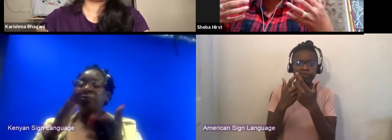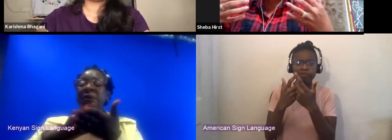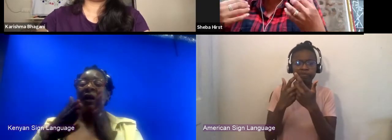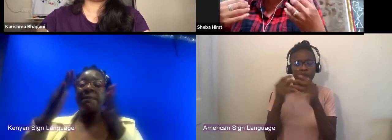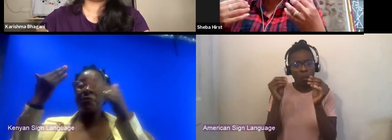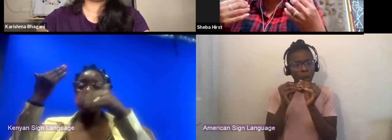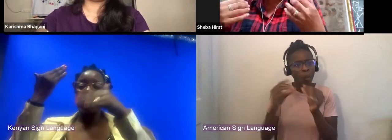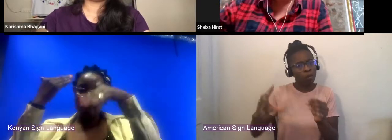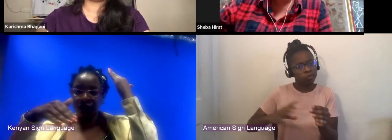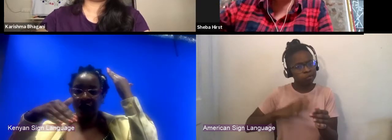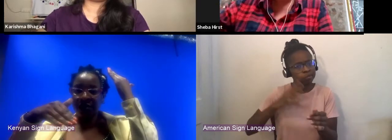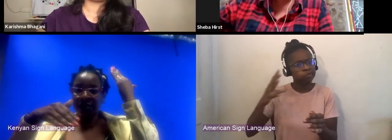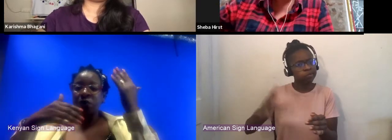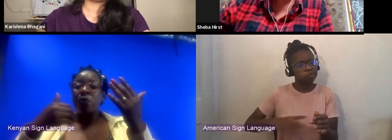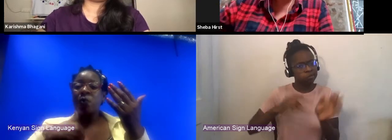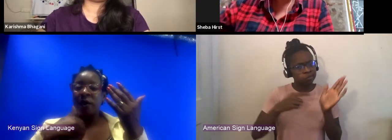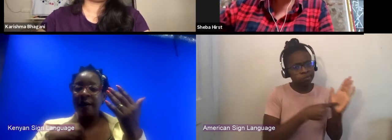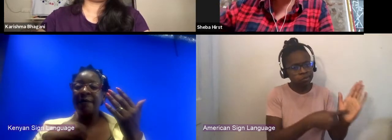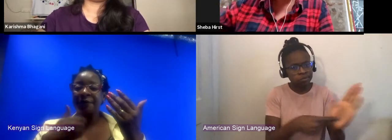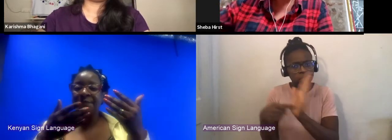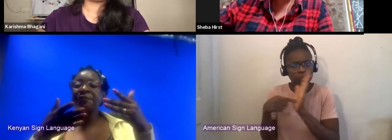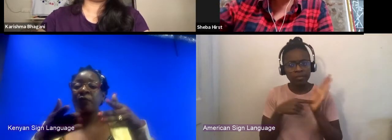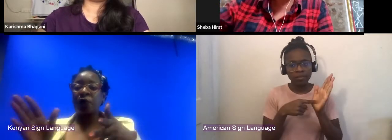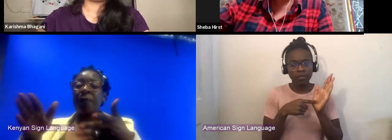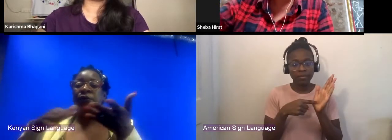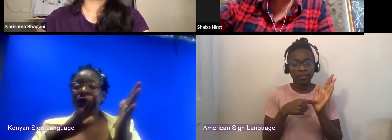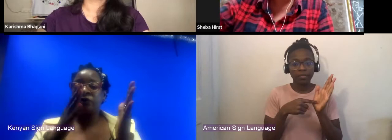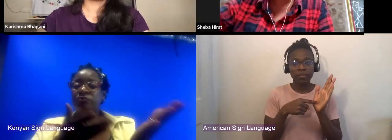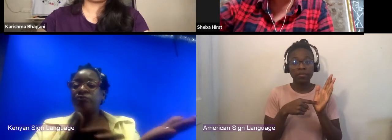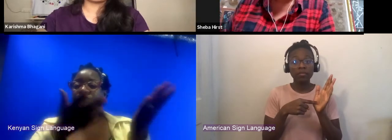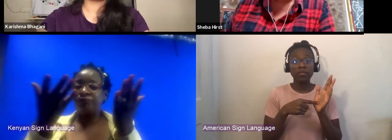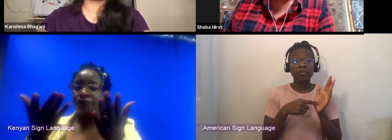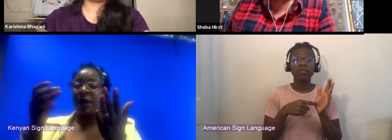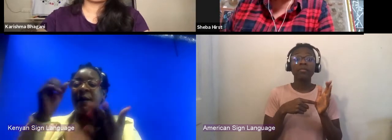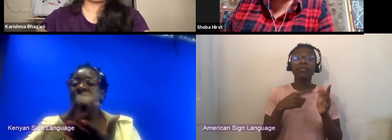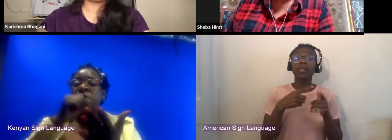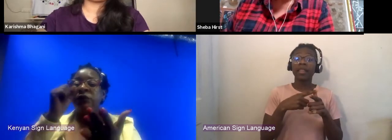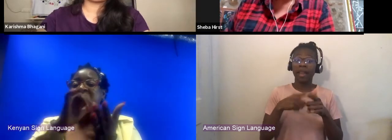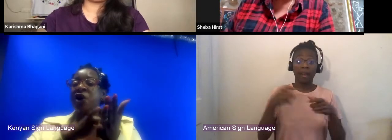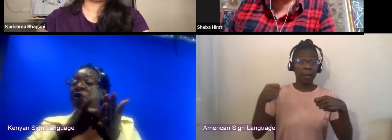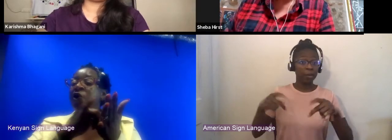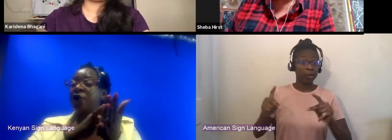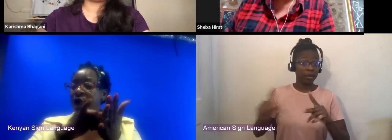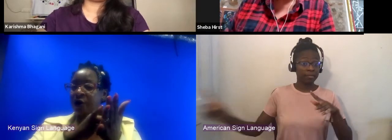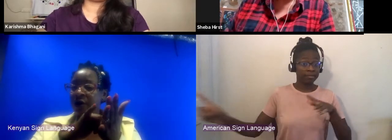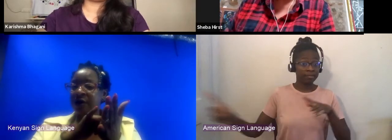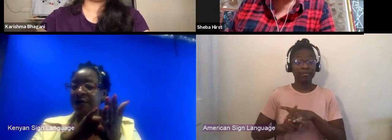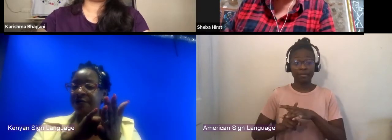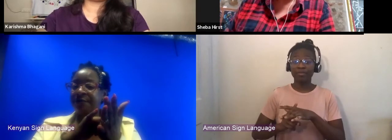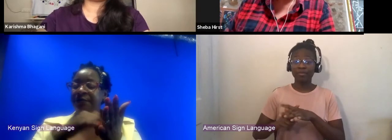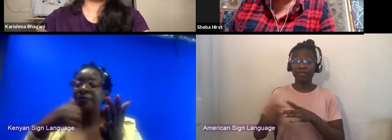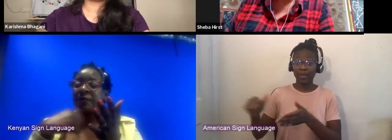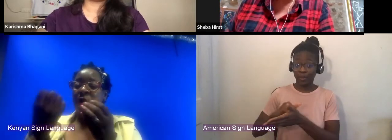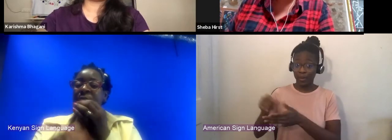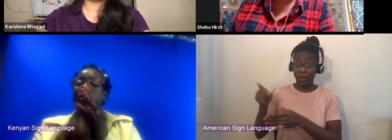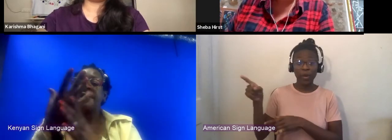that we had the opportunity to take it to the New Victory Theater in New York and our production team had an incredible learning